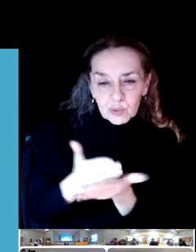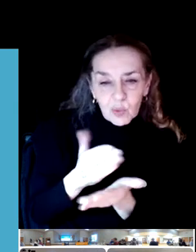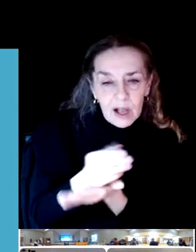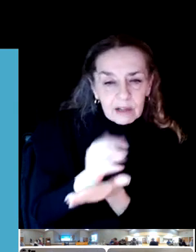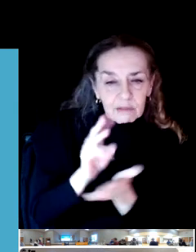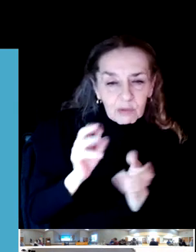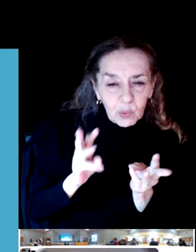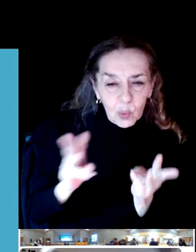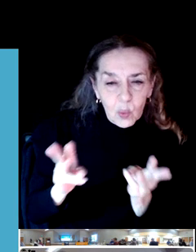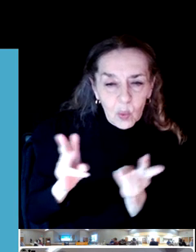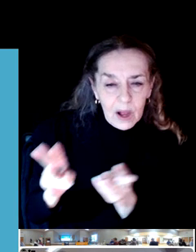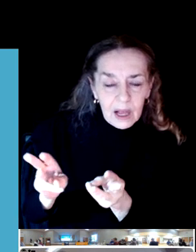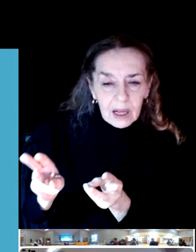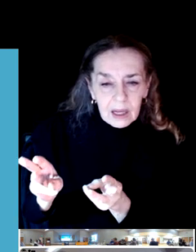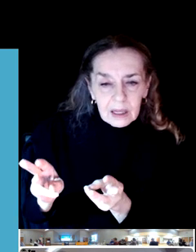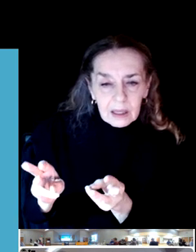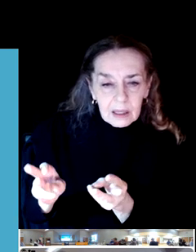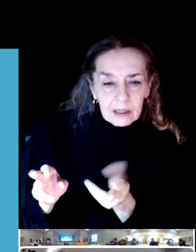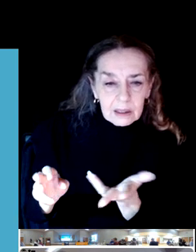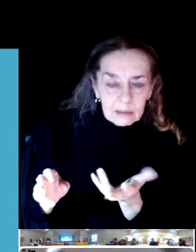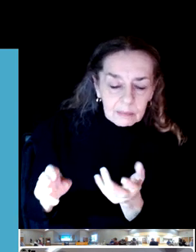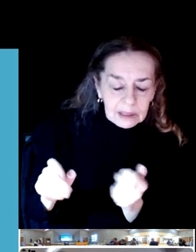to acquire private property to do that.